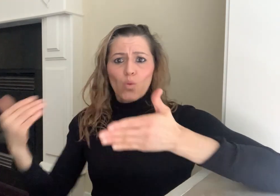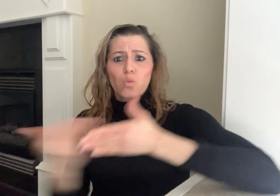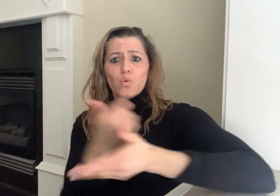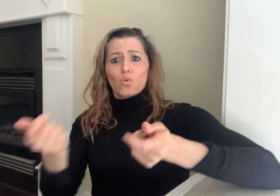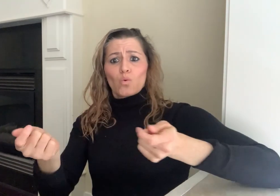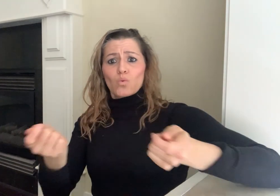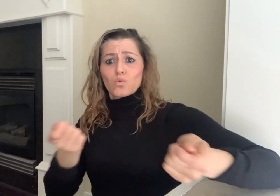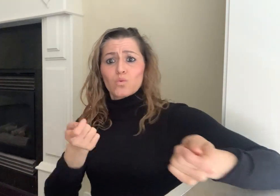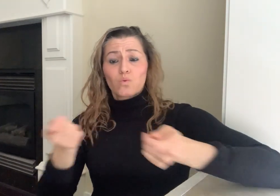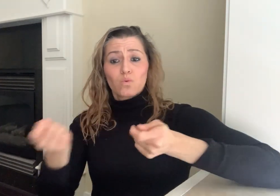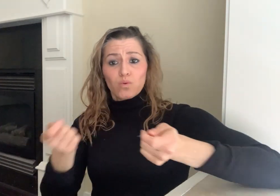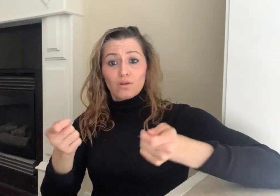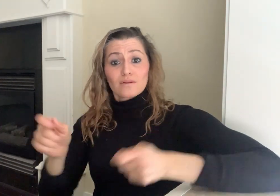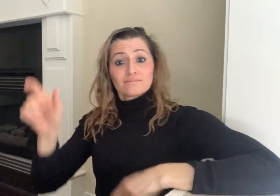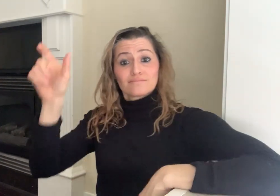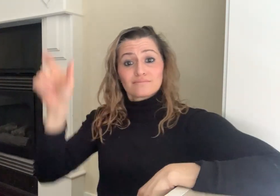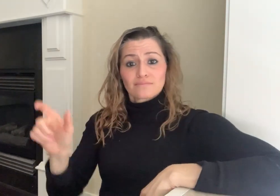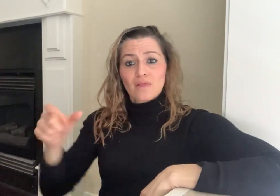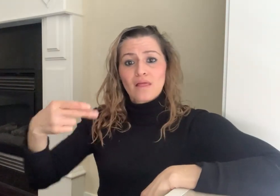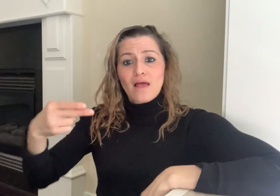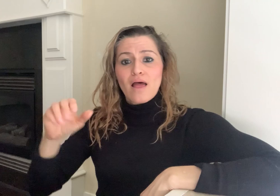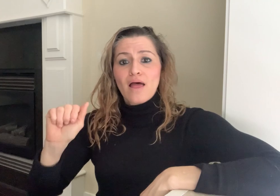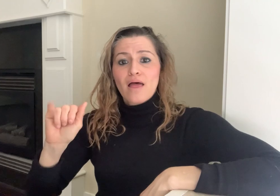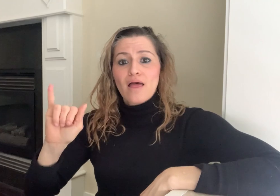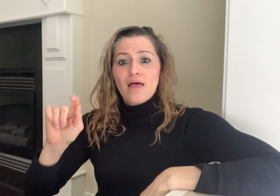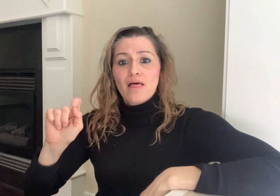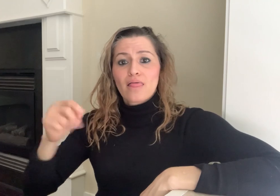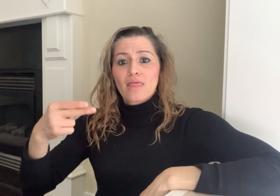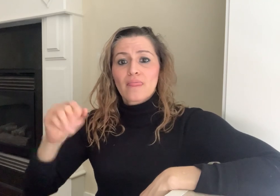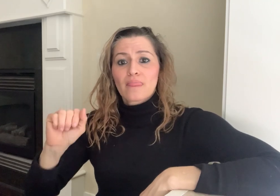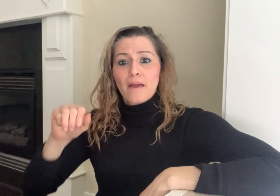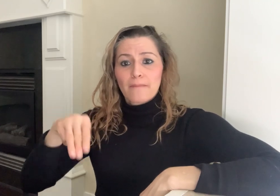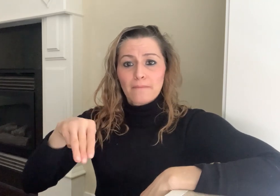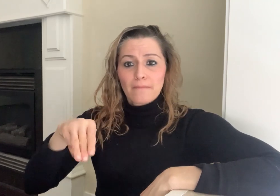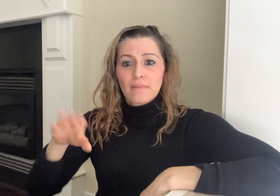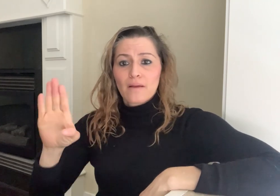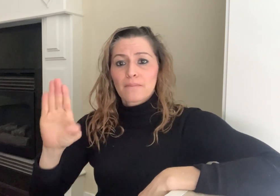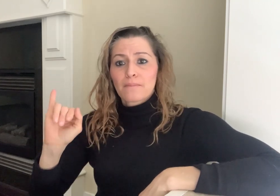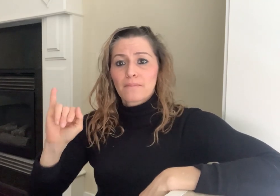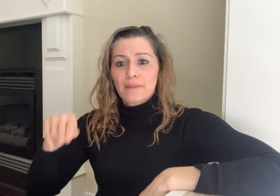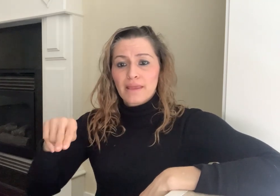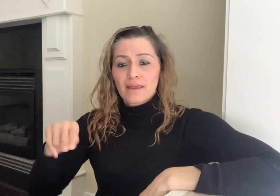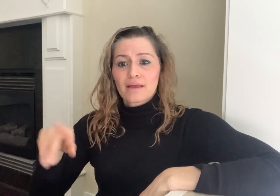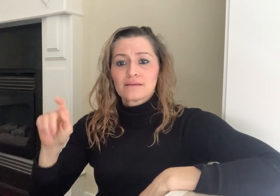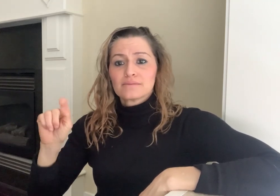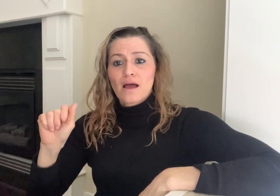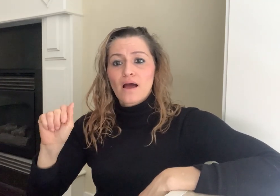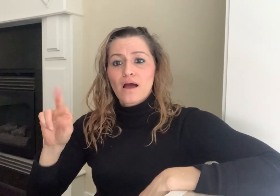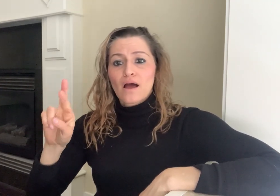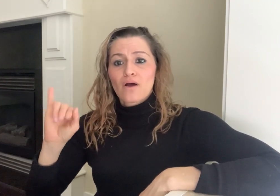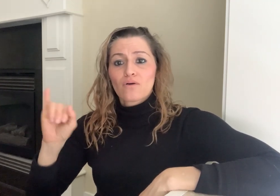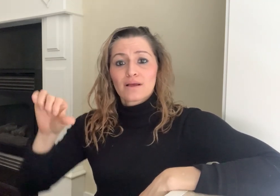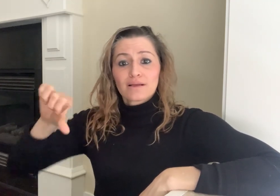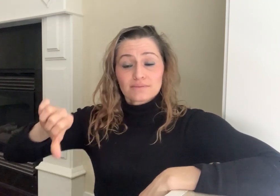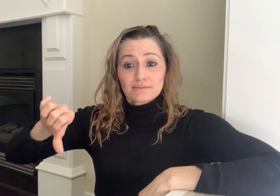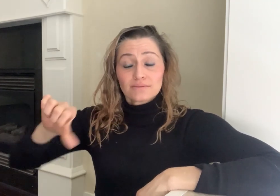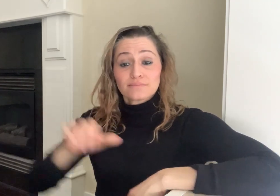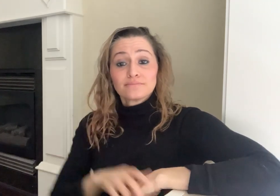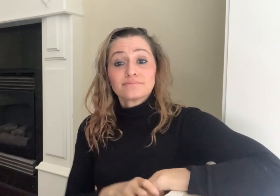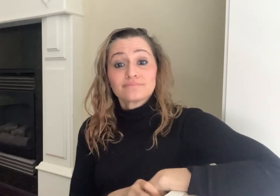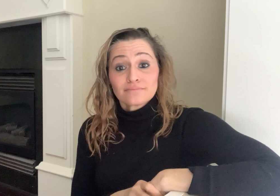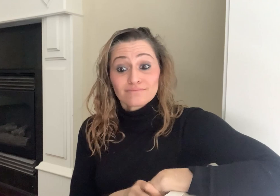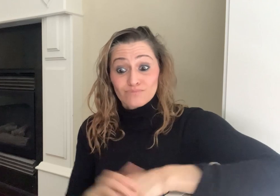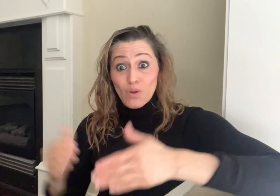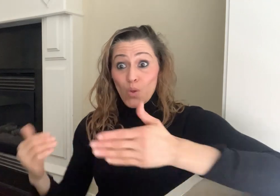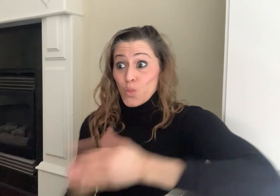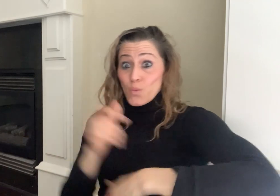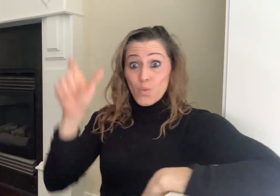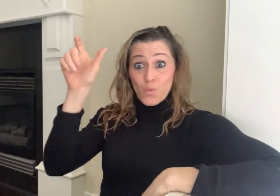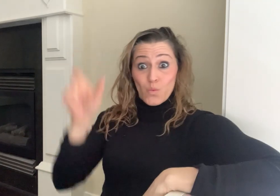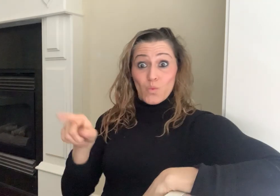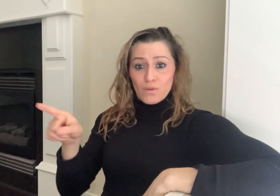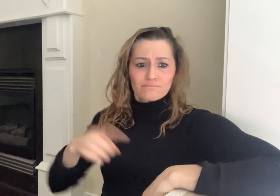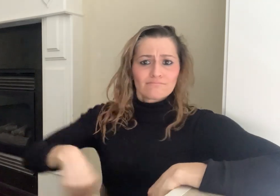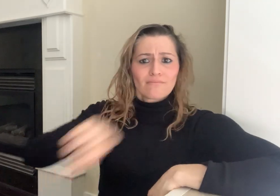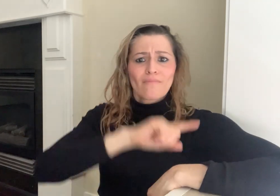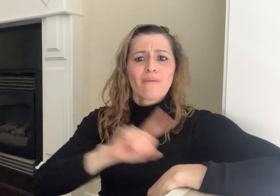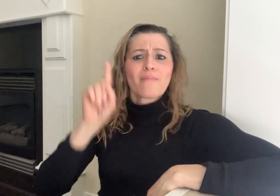what could be the new name sign for new ruler Sultan Haitham bin Tariq.